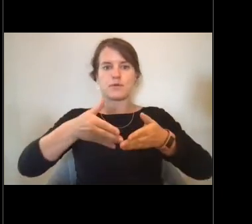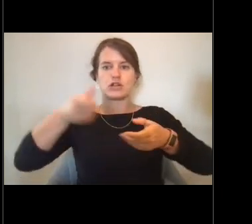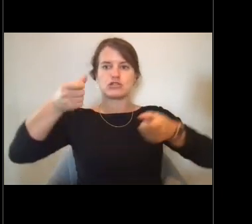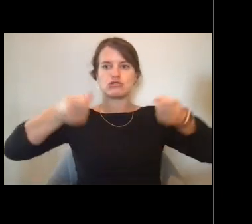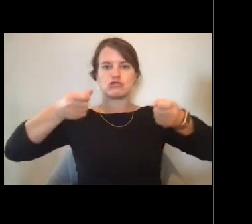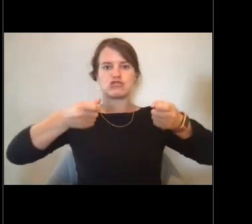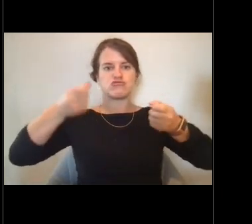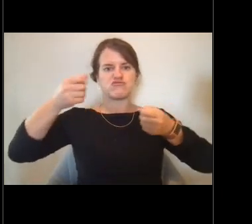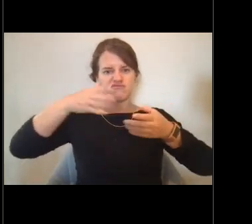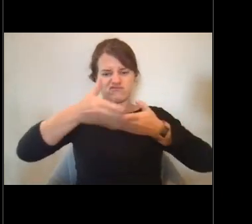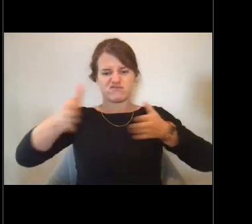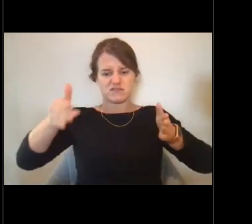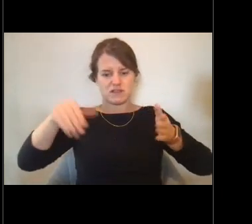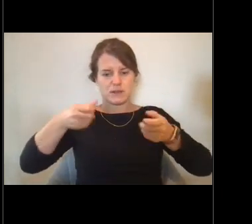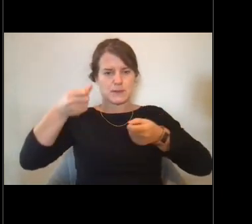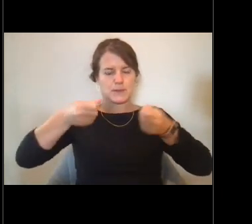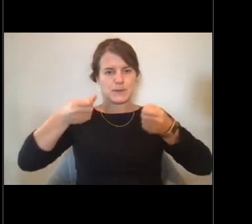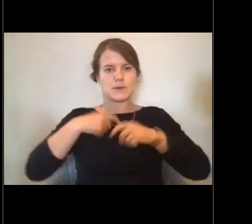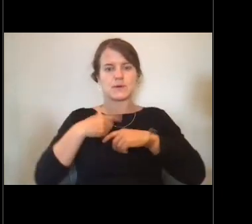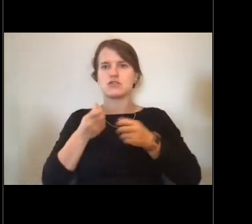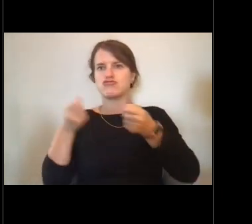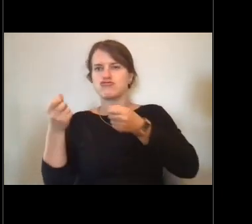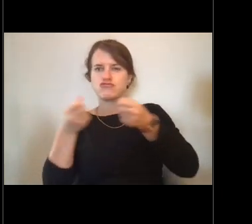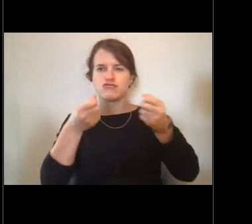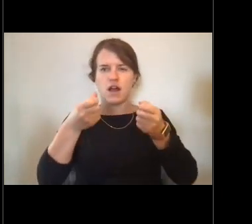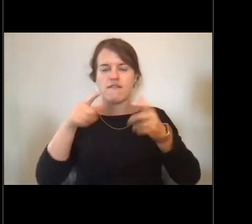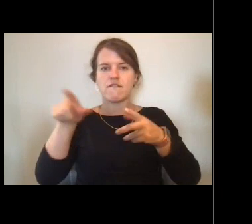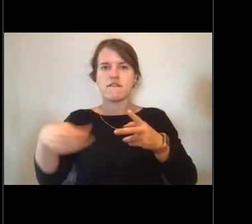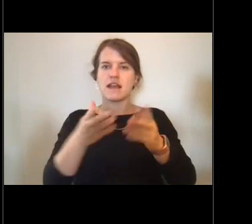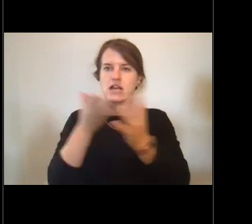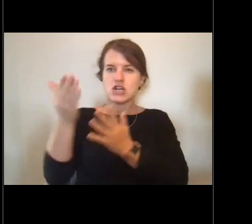navigating, fixing your position, talking on the radio,